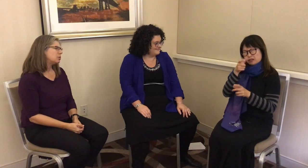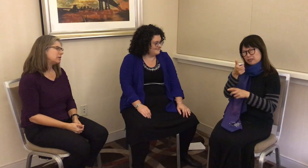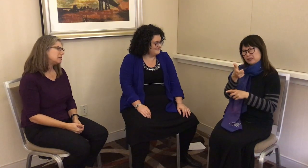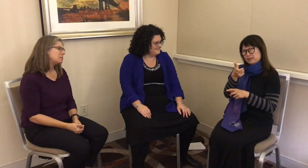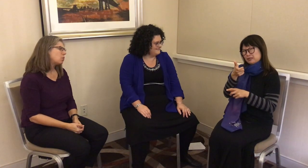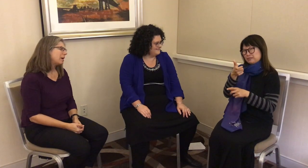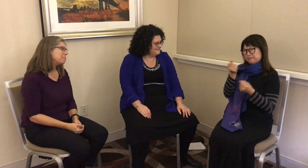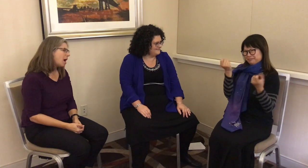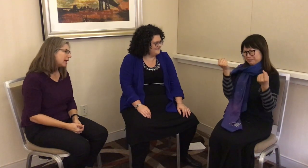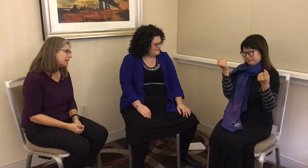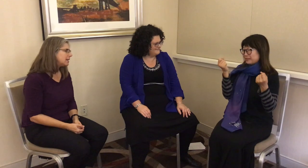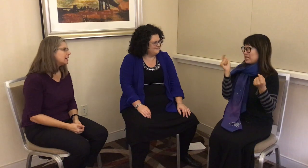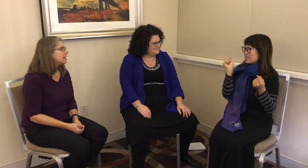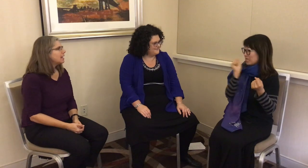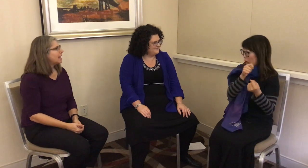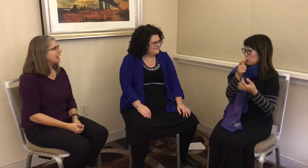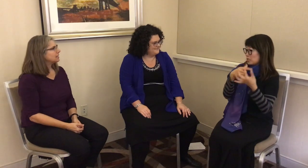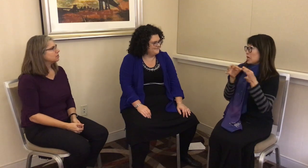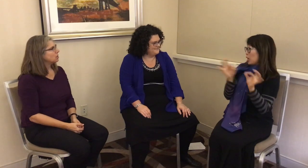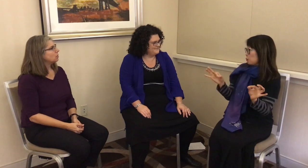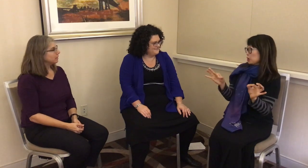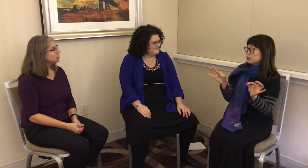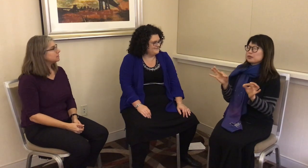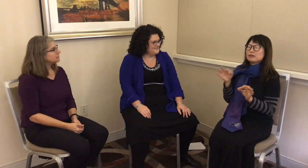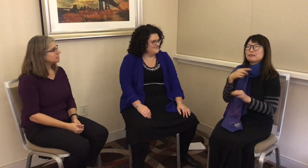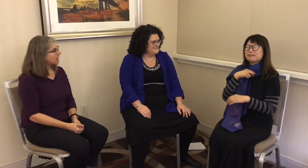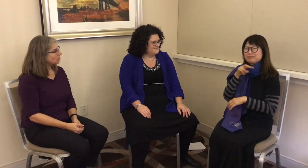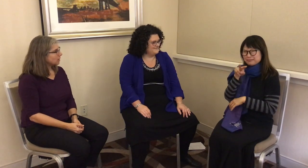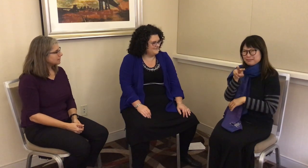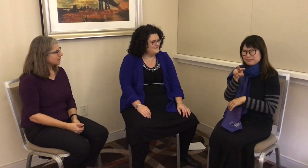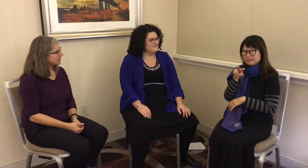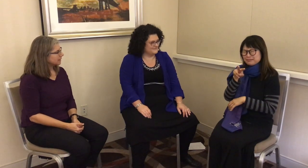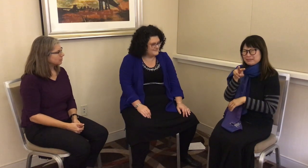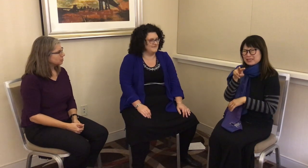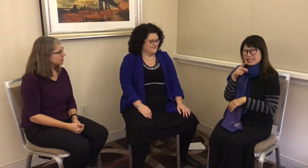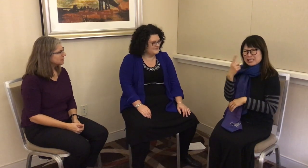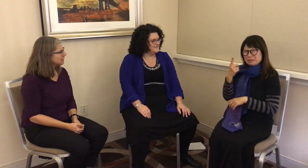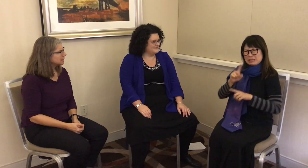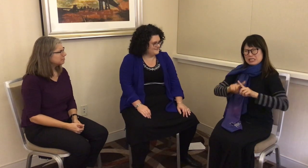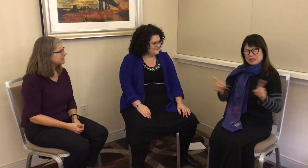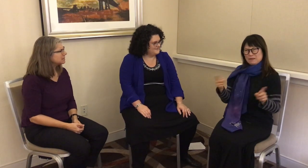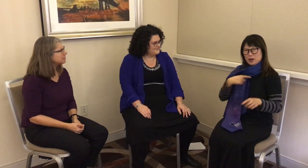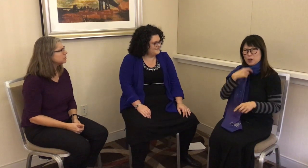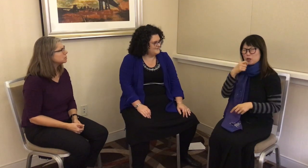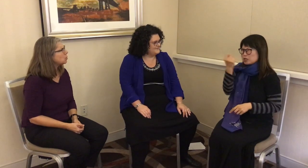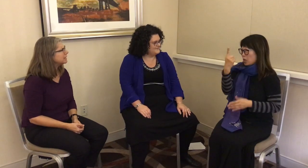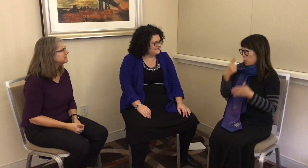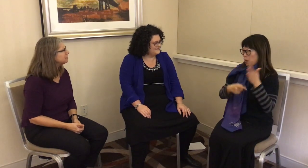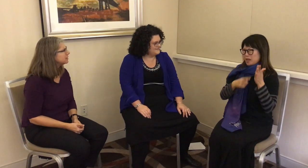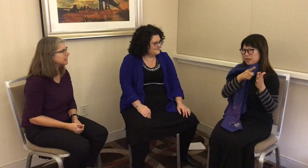language that wasn’t quite mine. It was Taiwan Sign Language. Something was quite